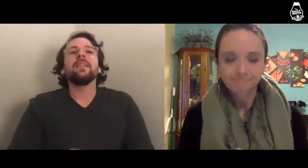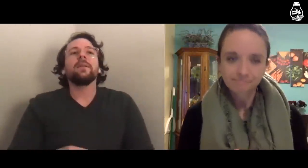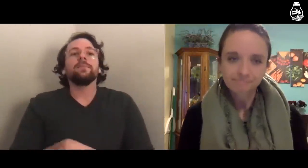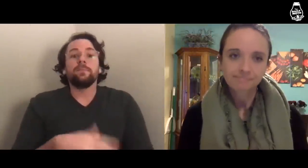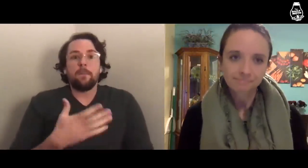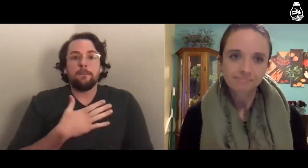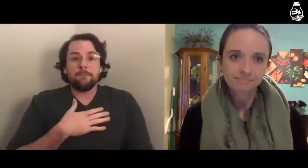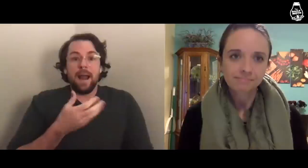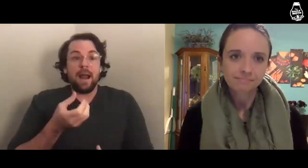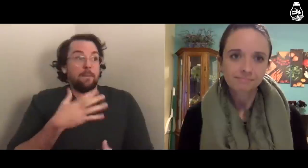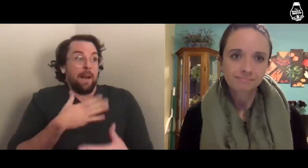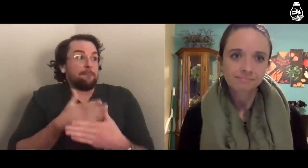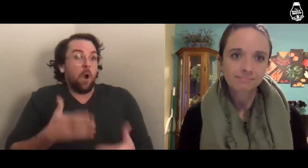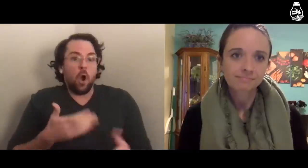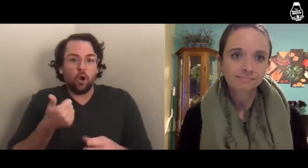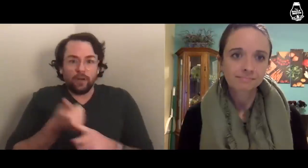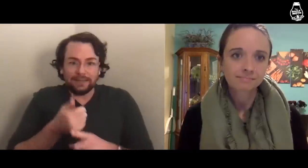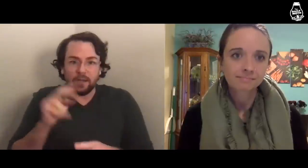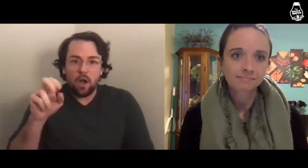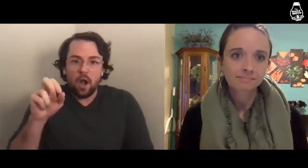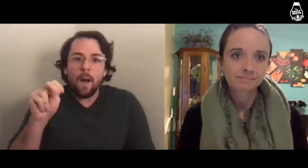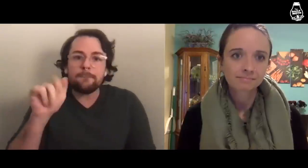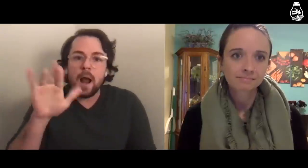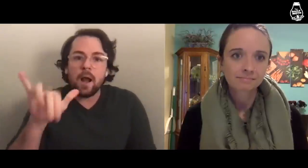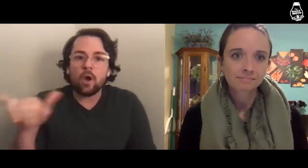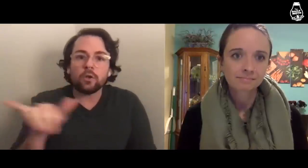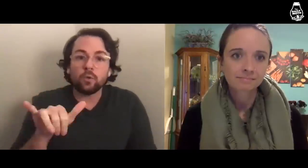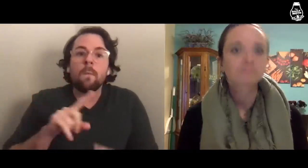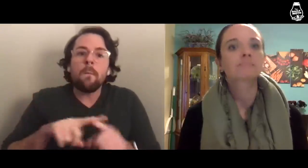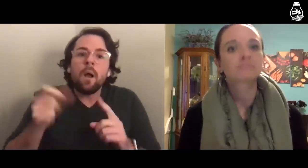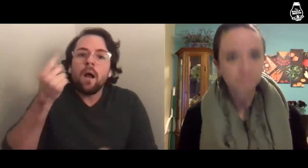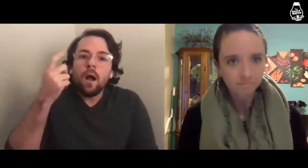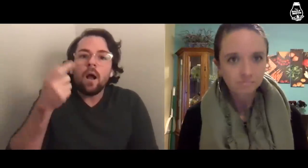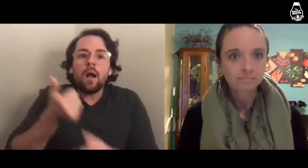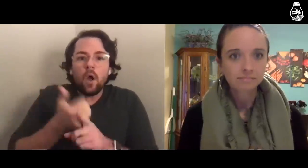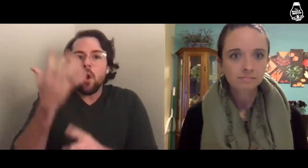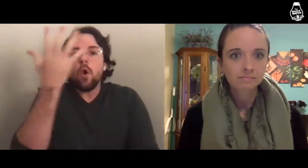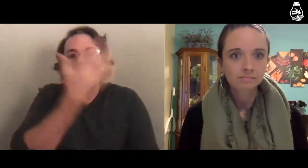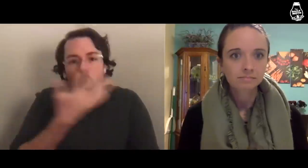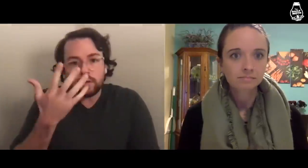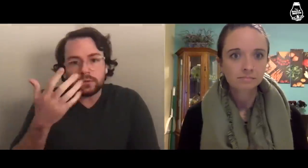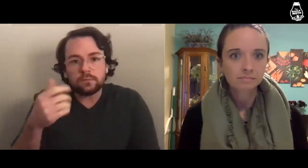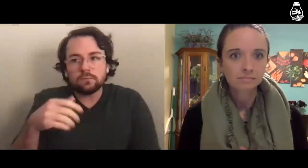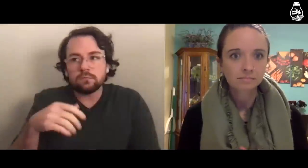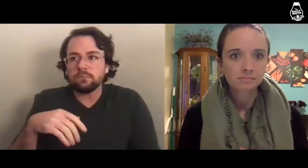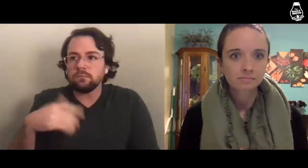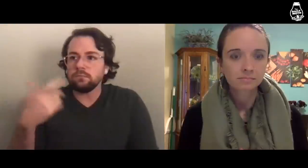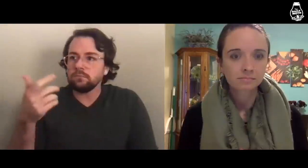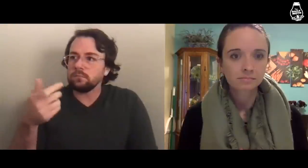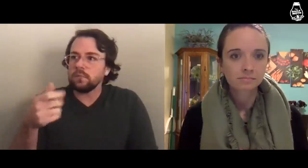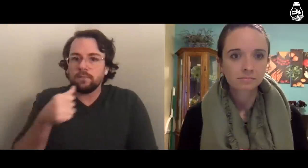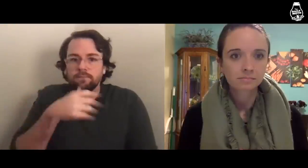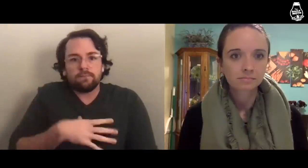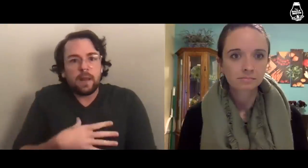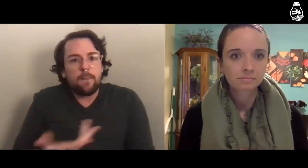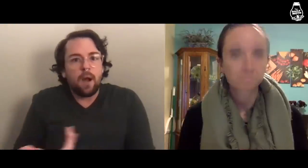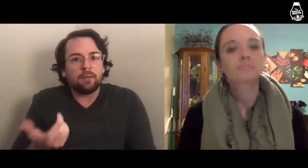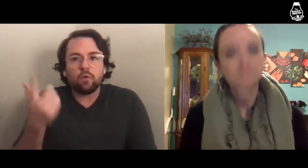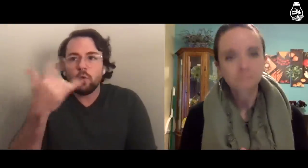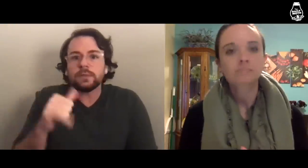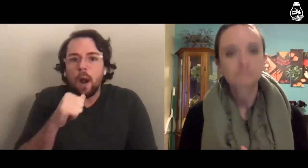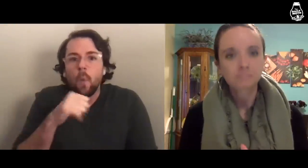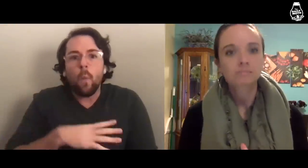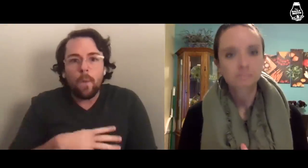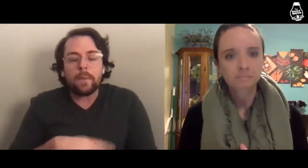My partner is nonbinary too, but looks female, like a woman.